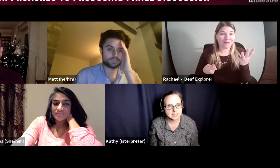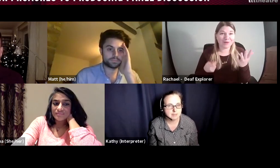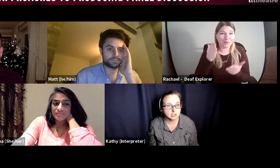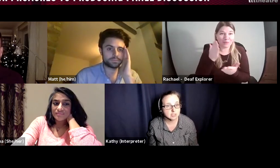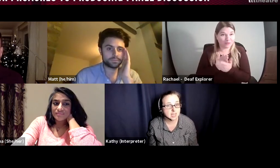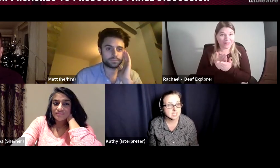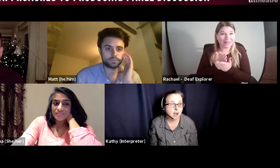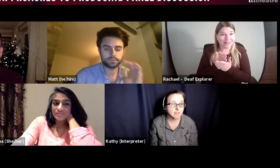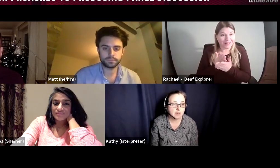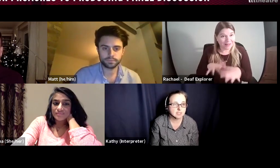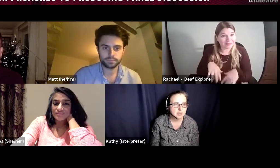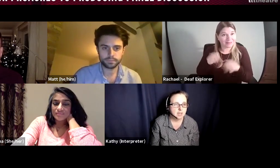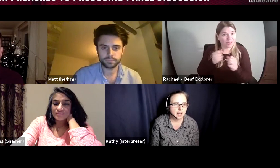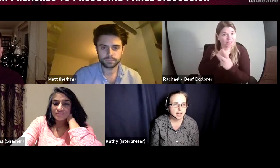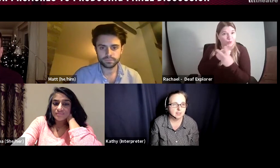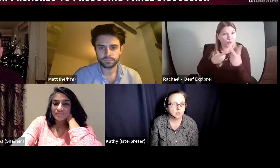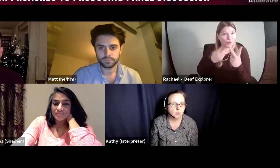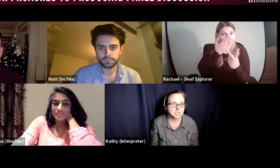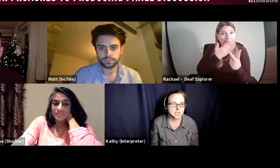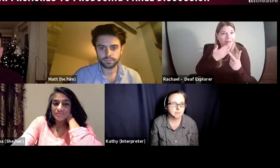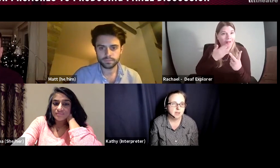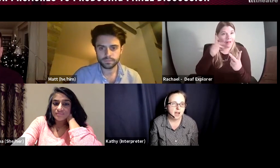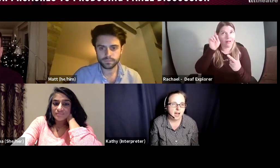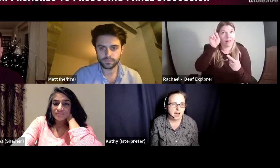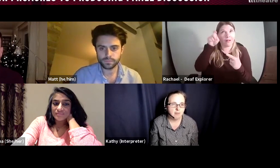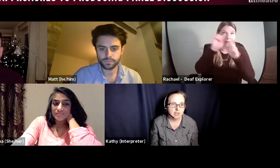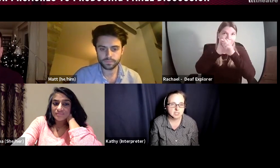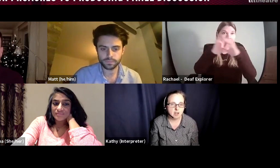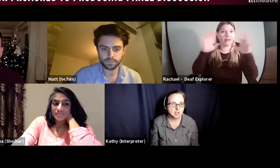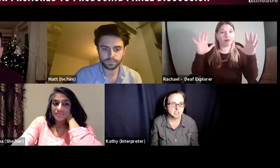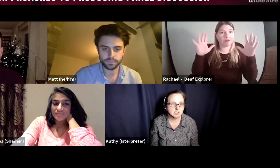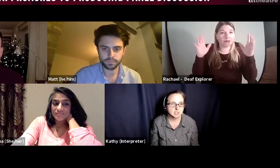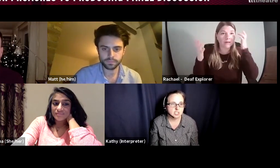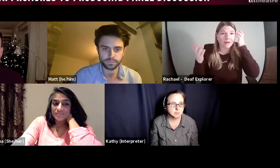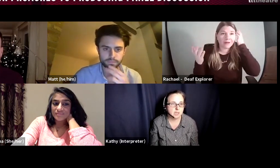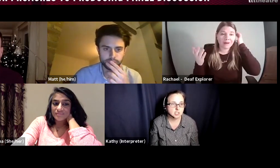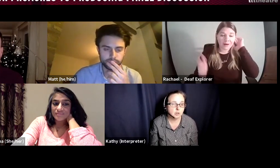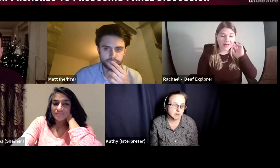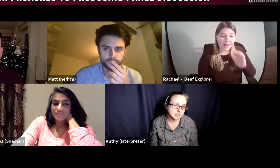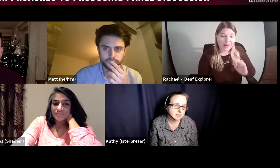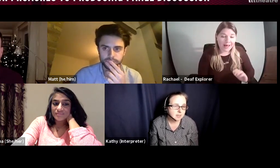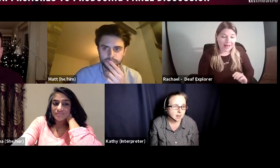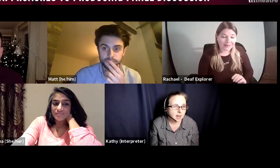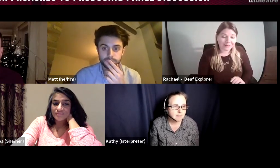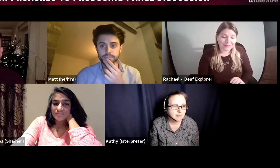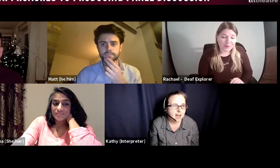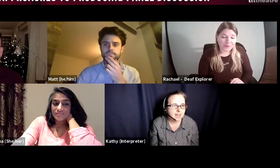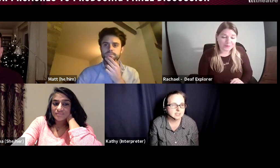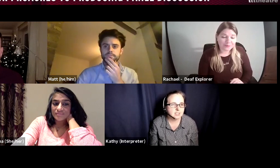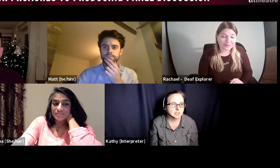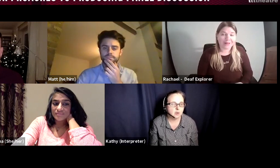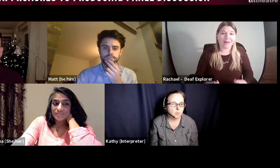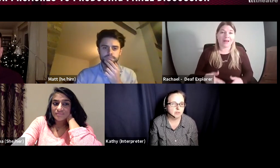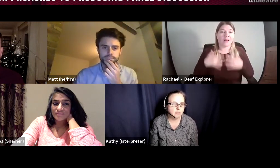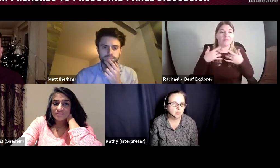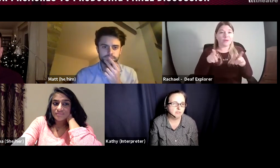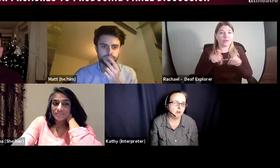mentioned there is 5 of us in the core team, and we started just being 2 of us. And we've grown